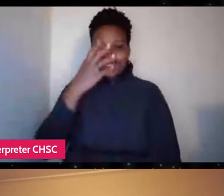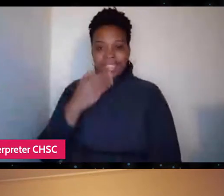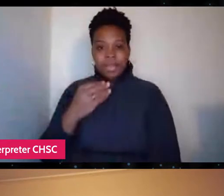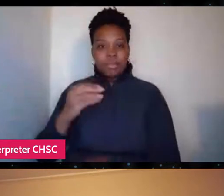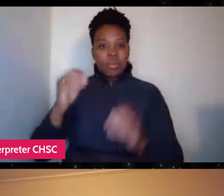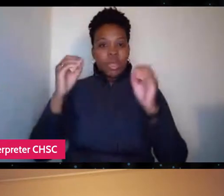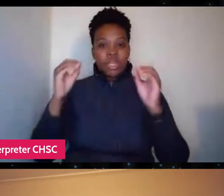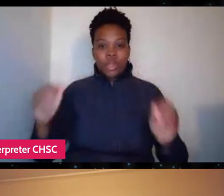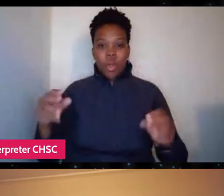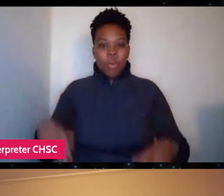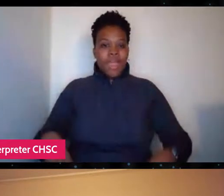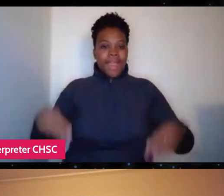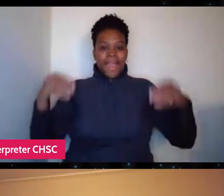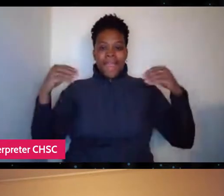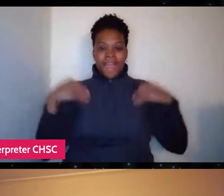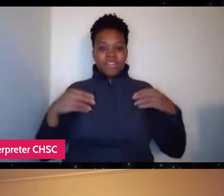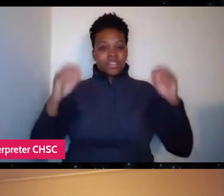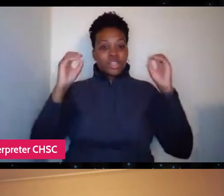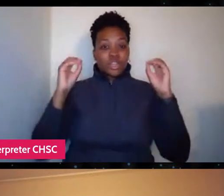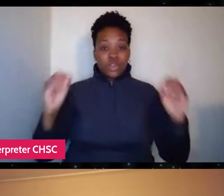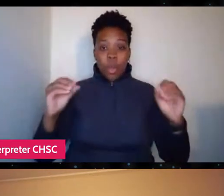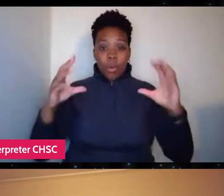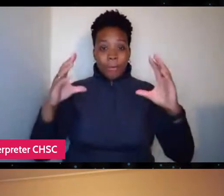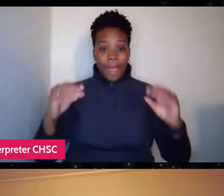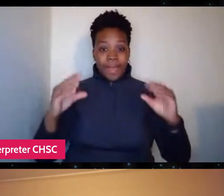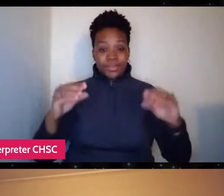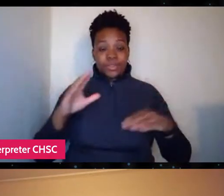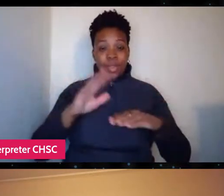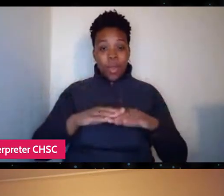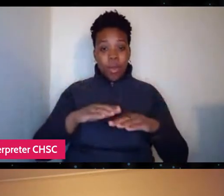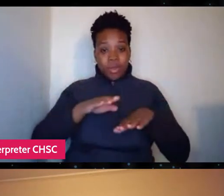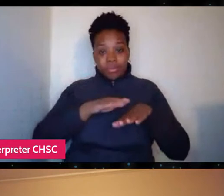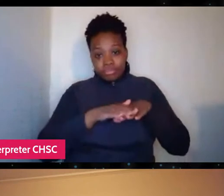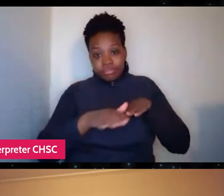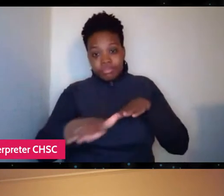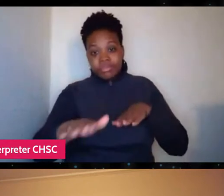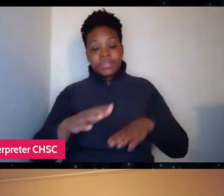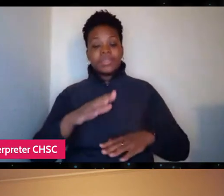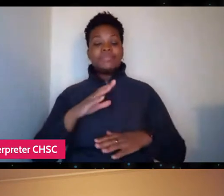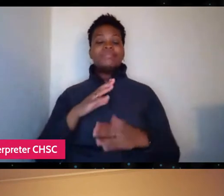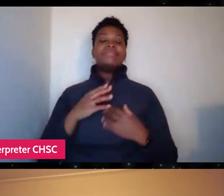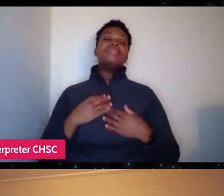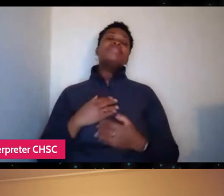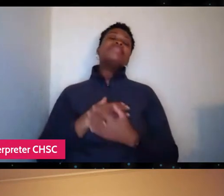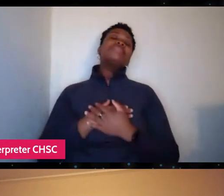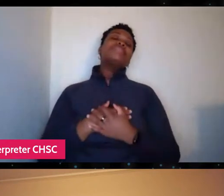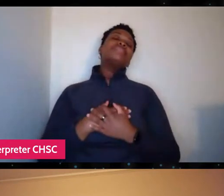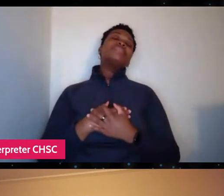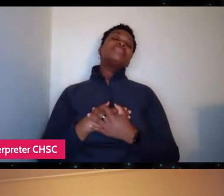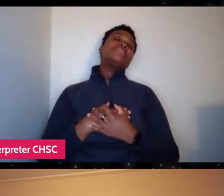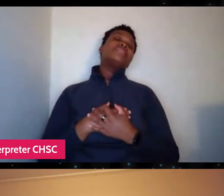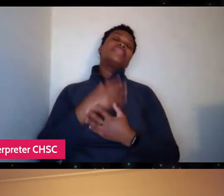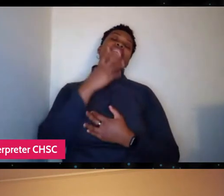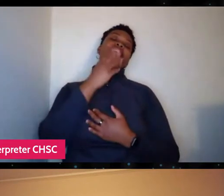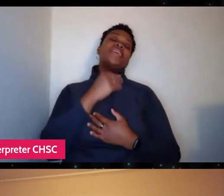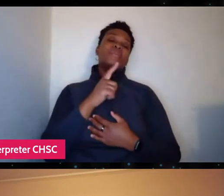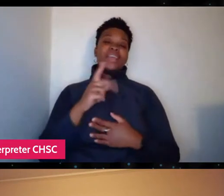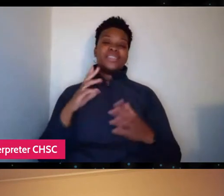or any mattress on the carpet, just happily sneezing away in his uniform. And I thought, God, he, yeah,